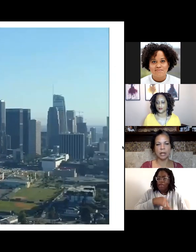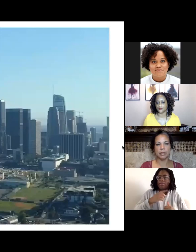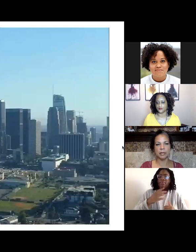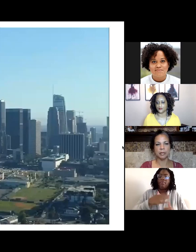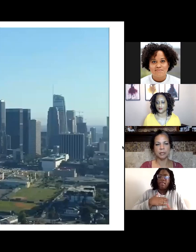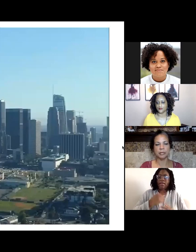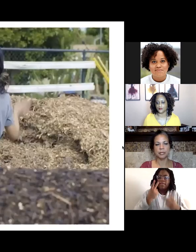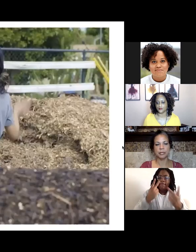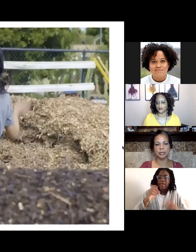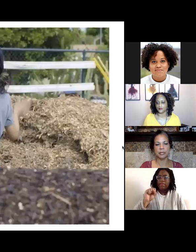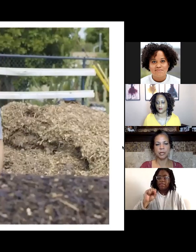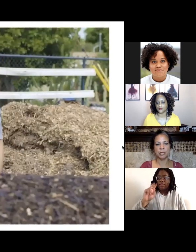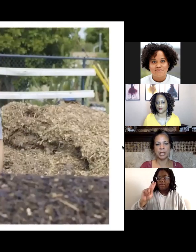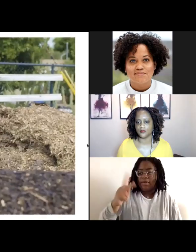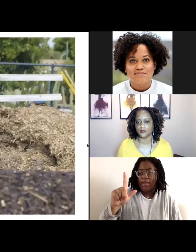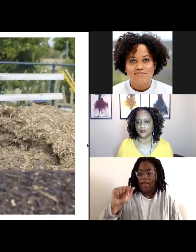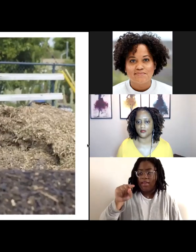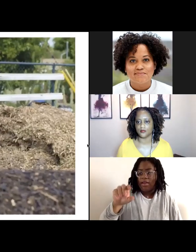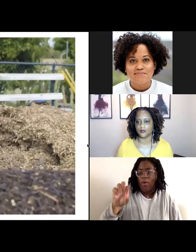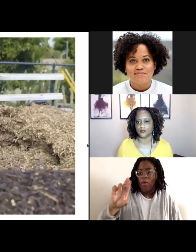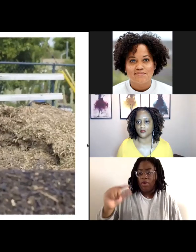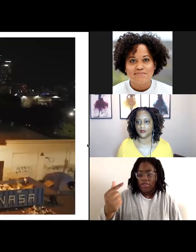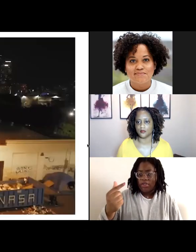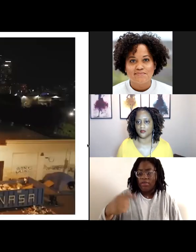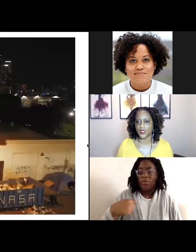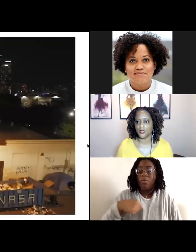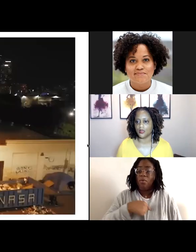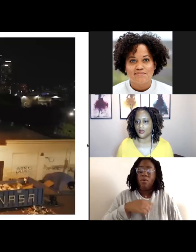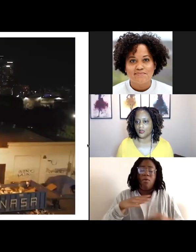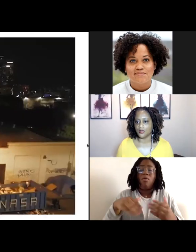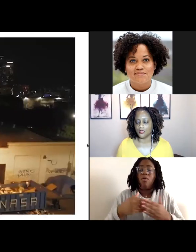We all have a role to play in this path towards freedom, and systemic transformation.